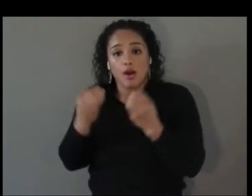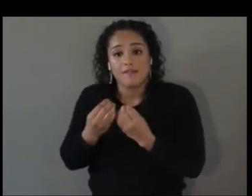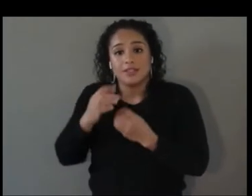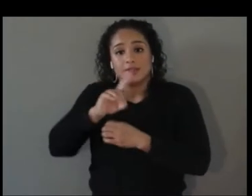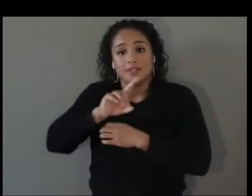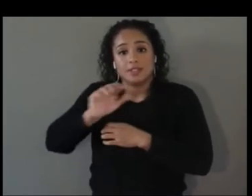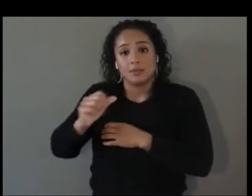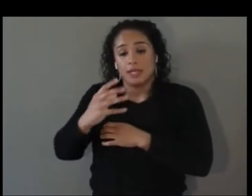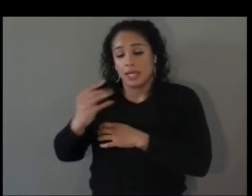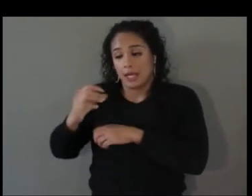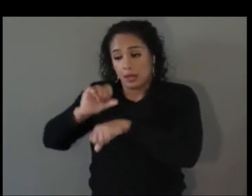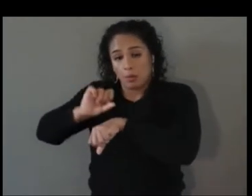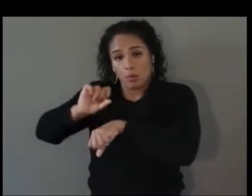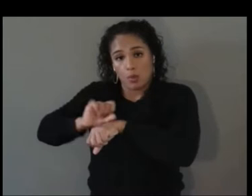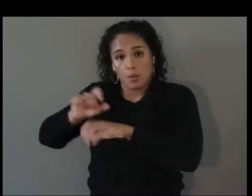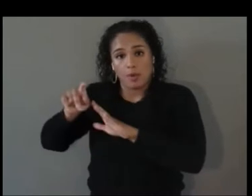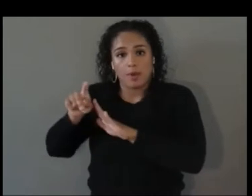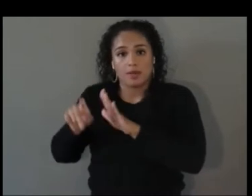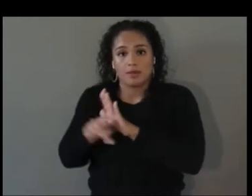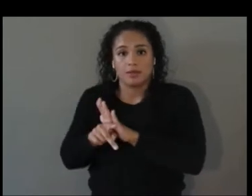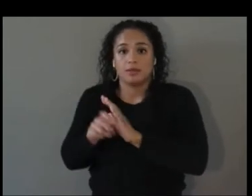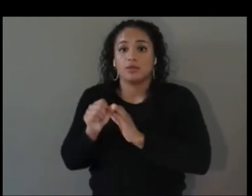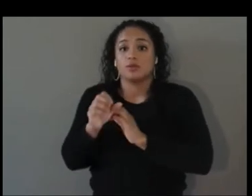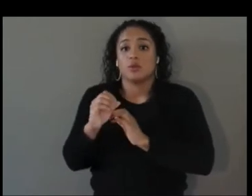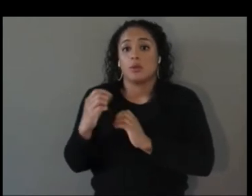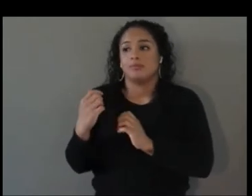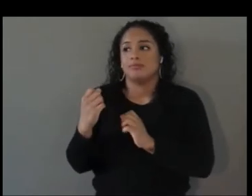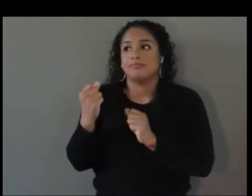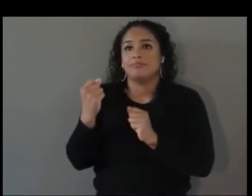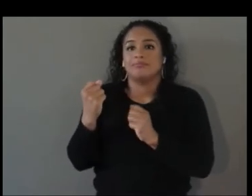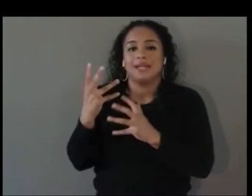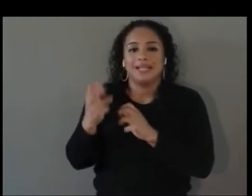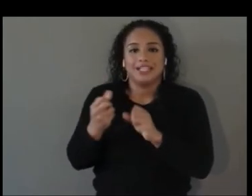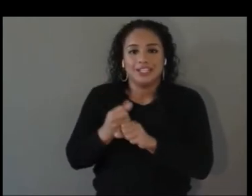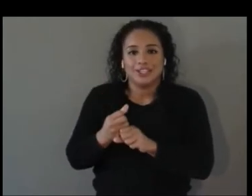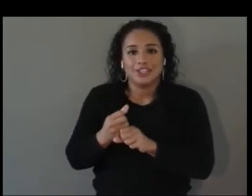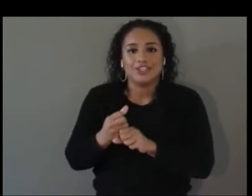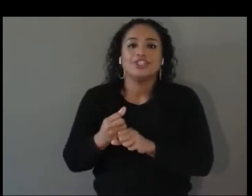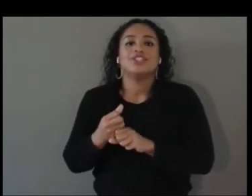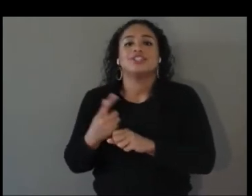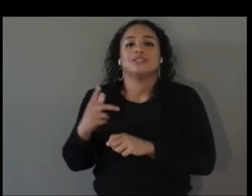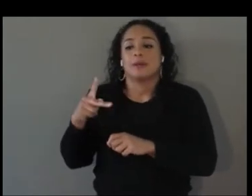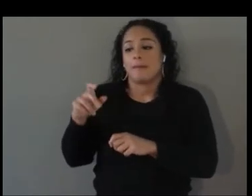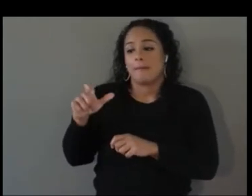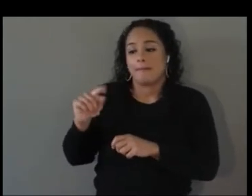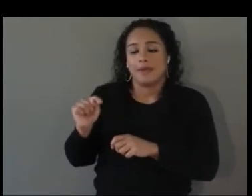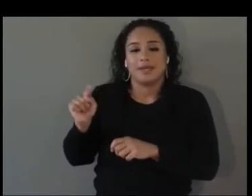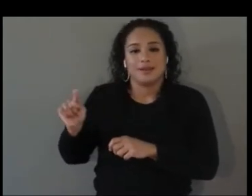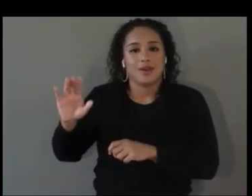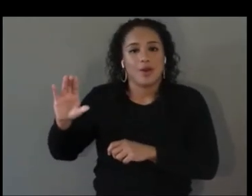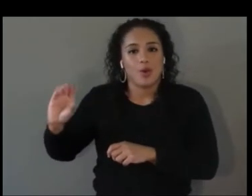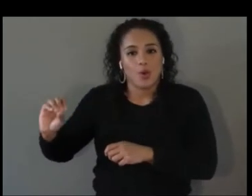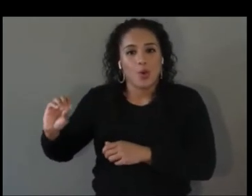years until a year ago, I was with PEAT, one of the cosponsors of this event, and glad to stay connected with that. My role